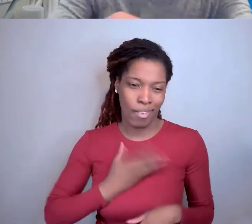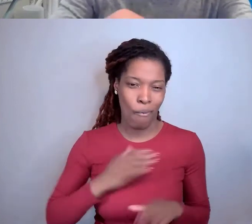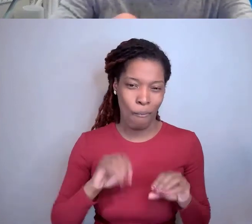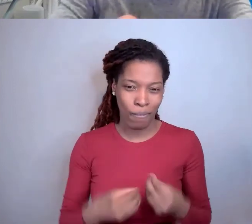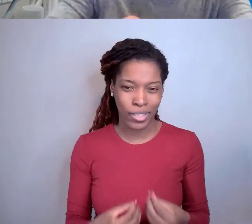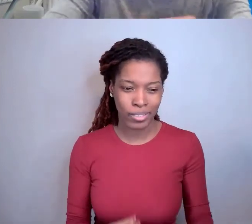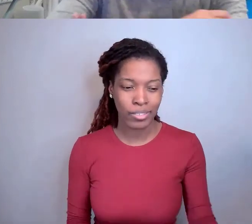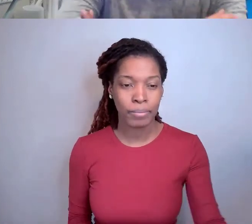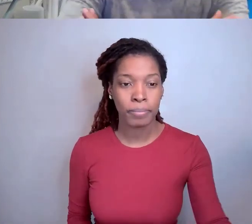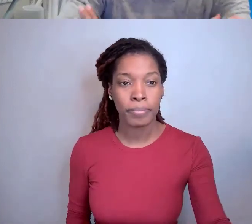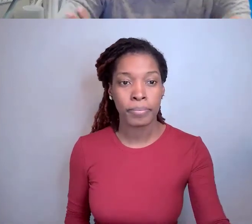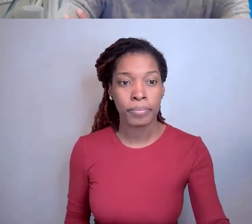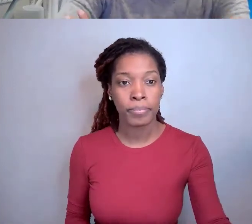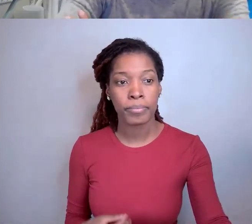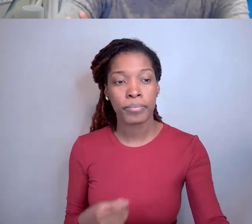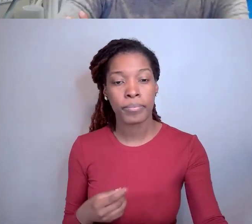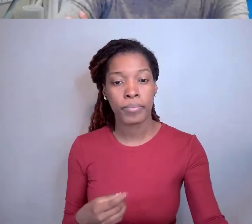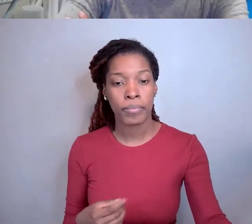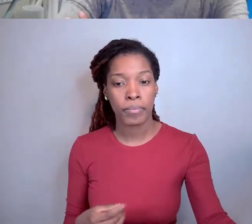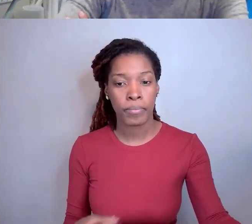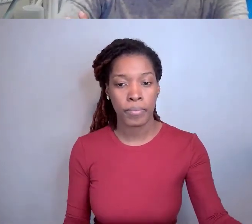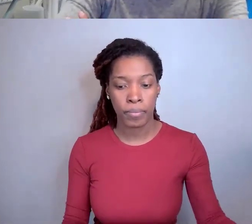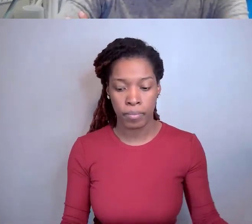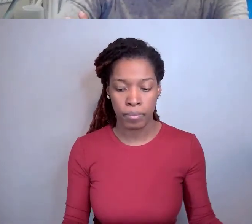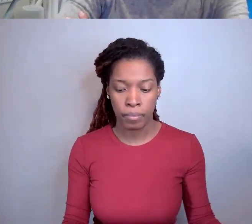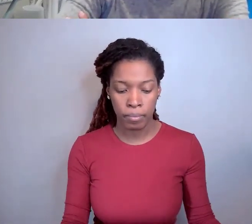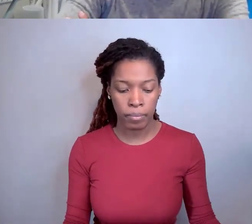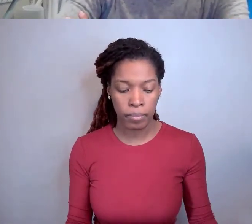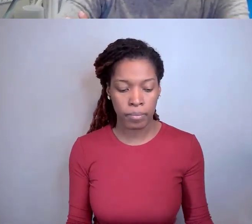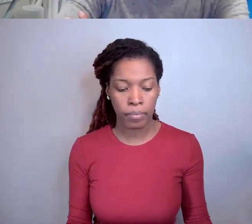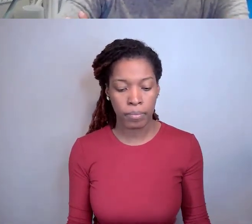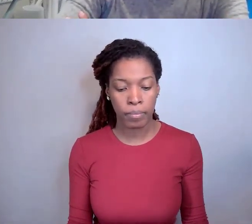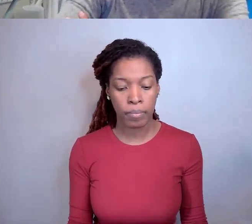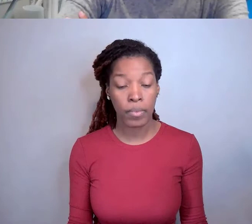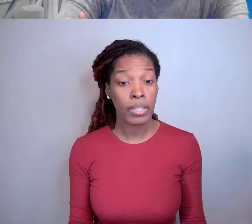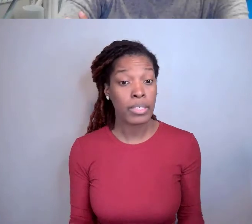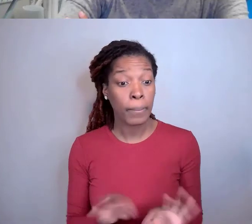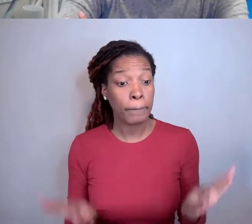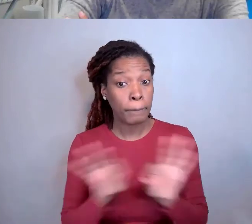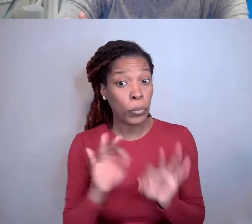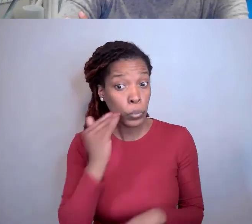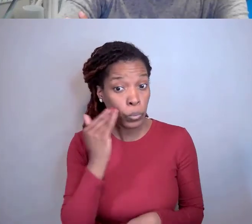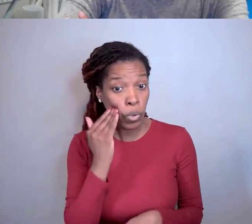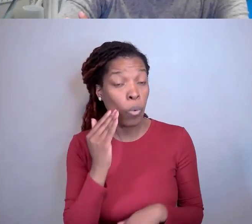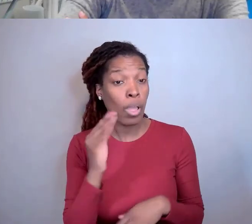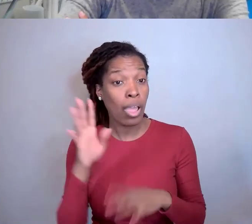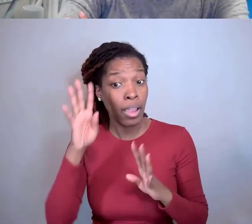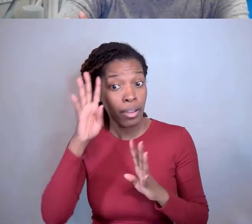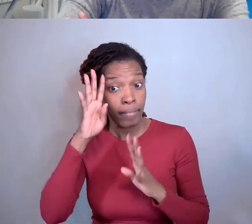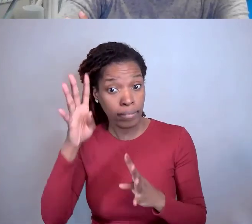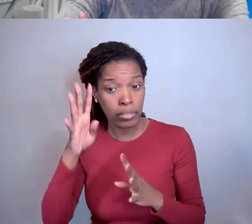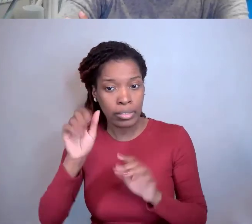Scott Cooper: It's important to note that an invention can be reported on more than one final invention statement.